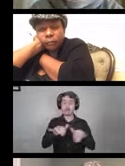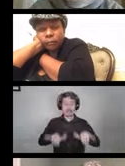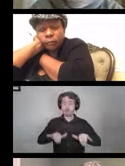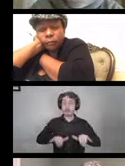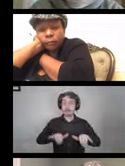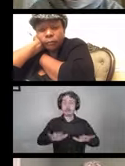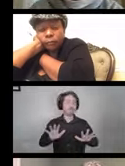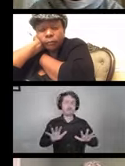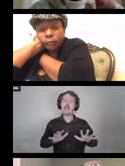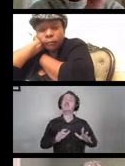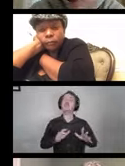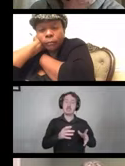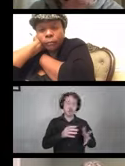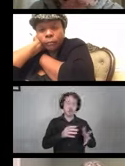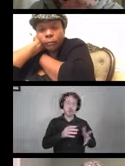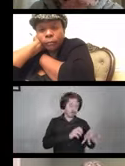that is cleaned or disinfected.